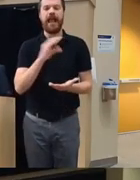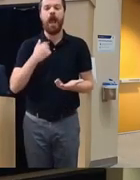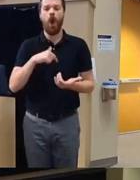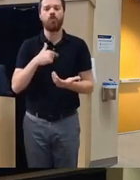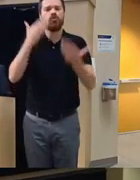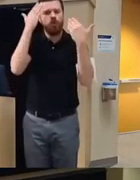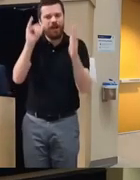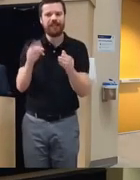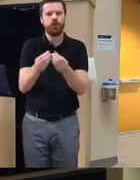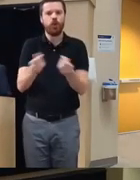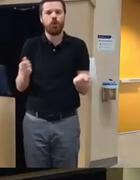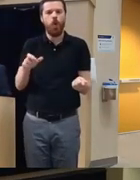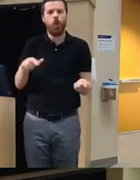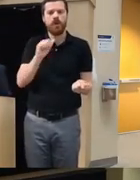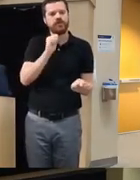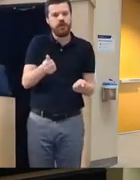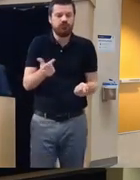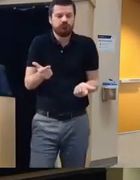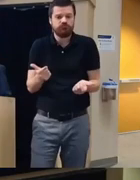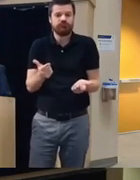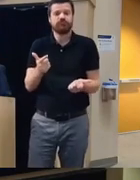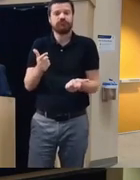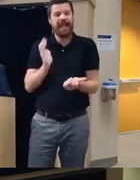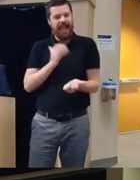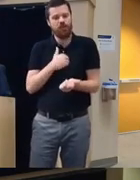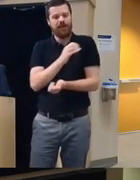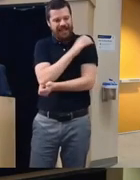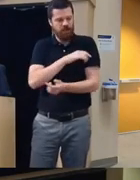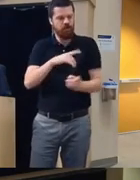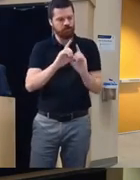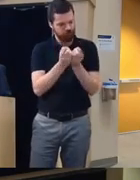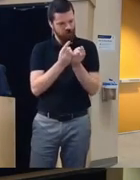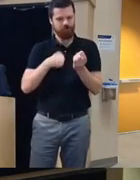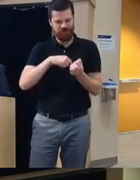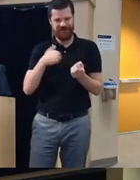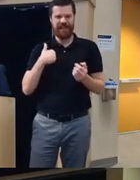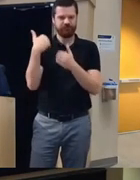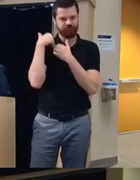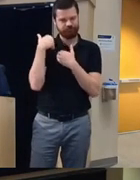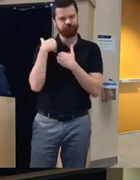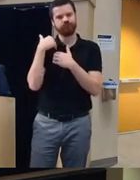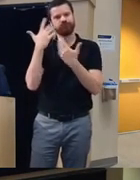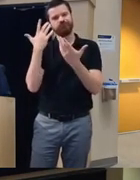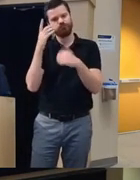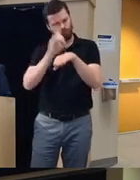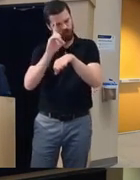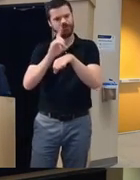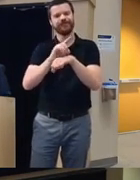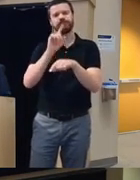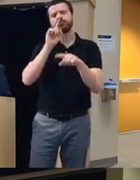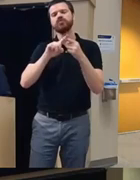but as an academic clinical Department it is our duty and responsibility to really investigate it